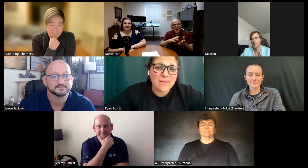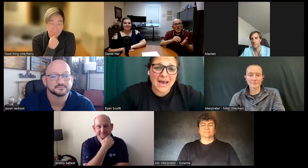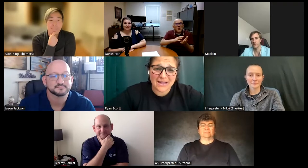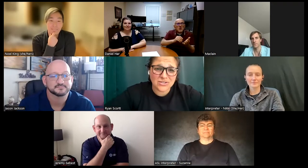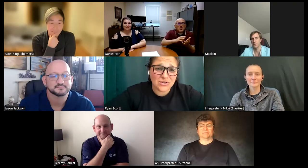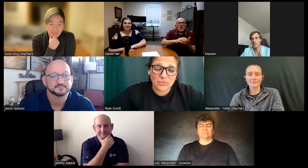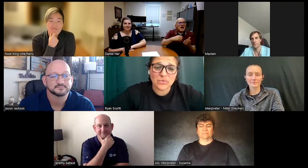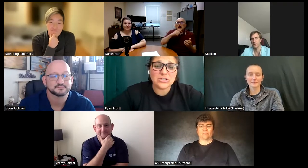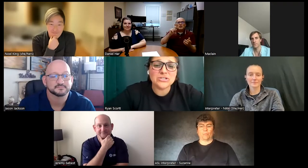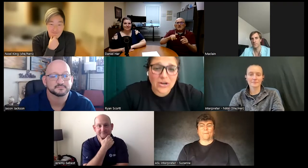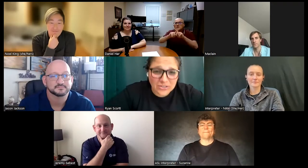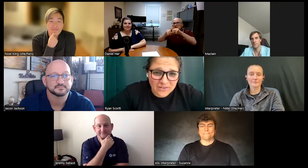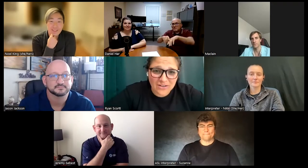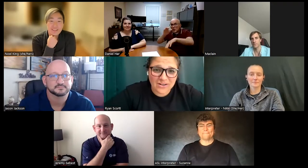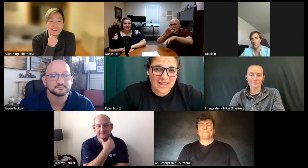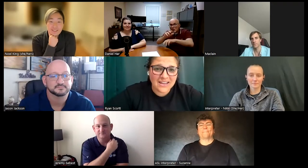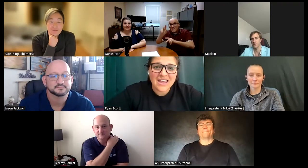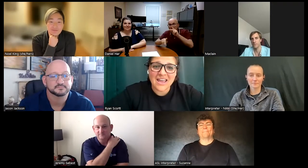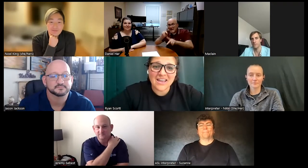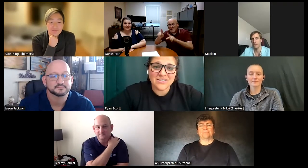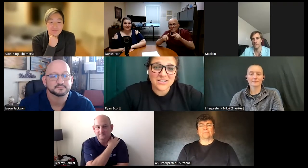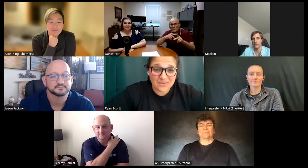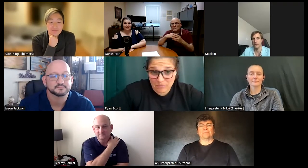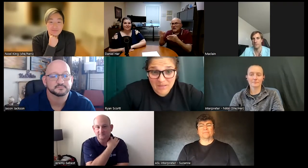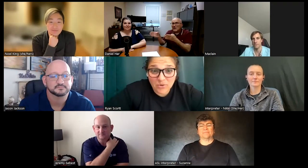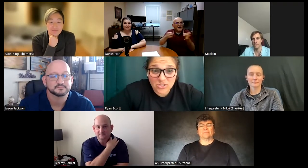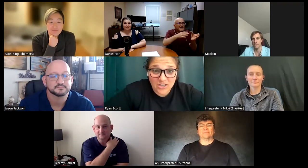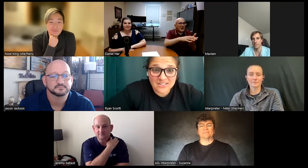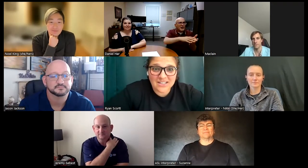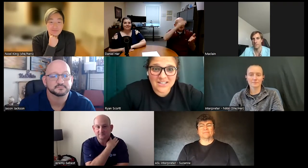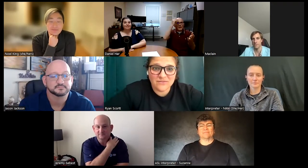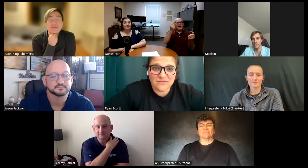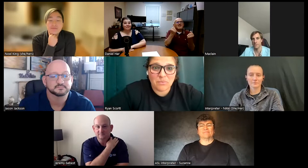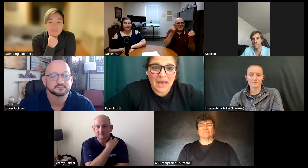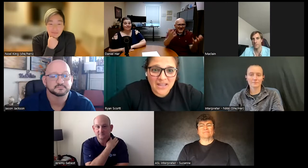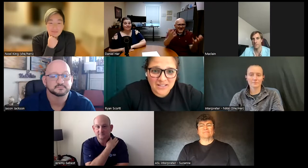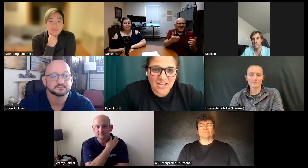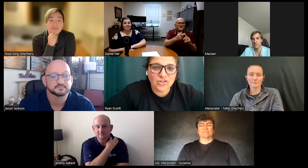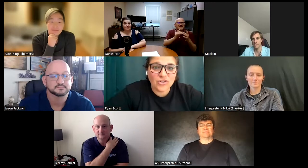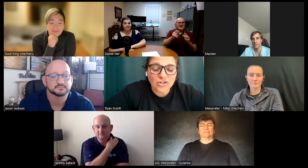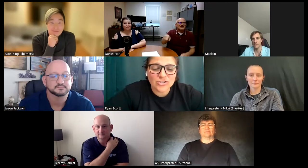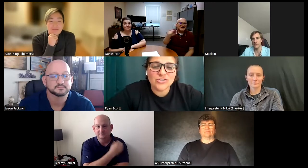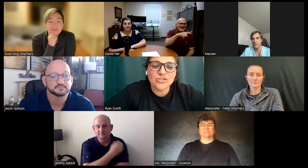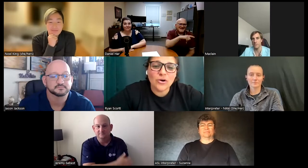back to the start of internet and people started to kind of depend and learn so